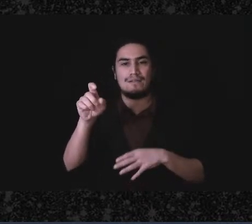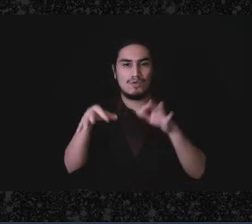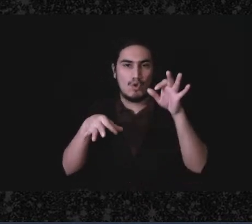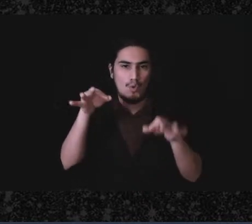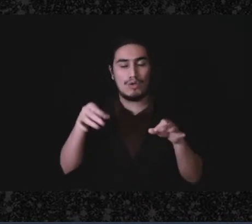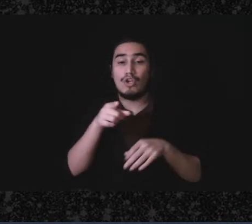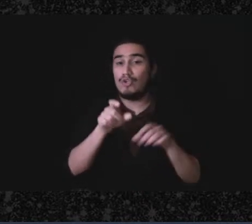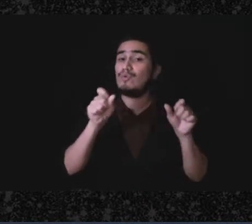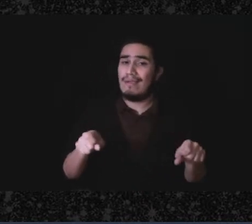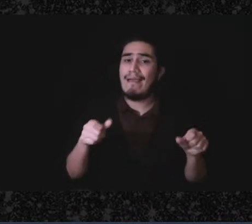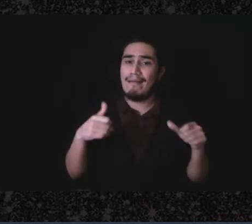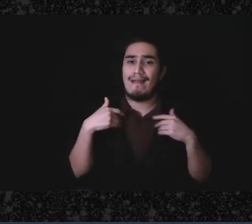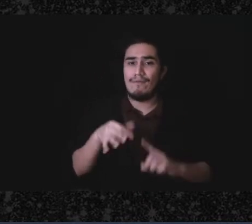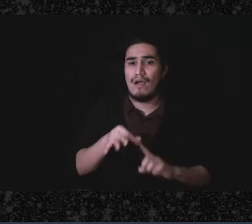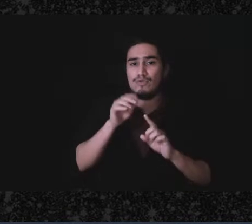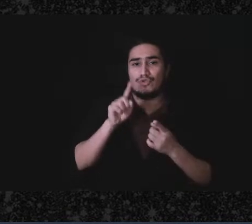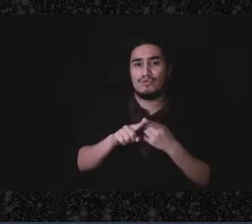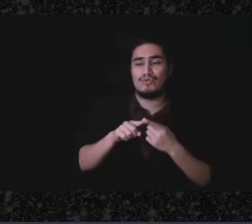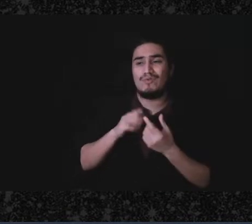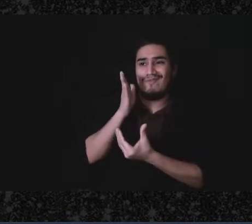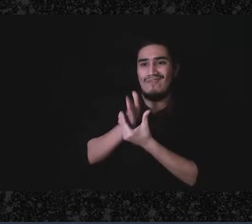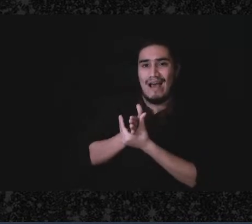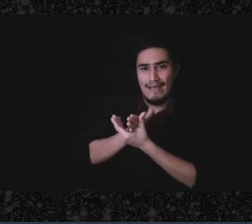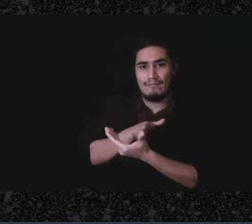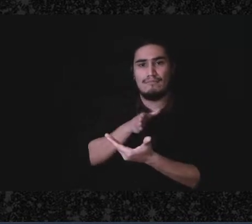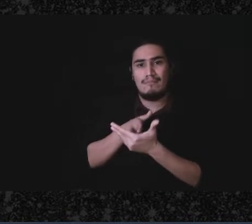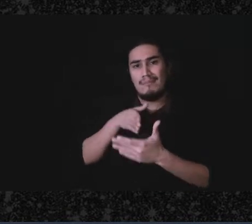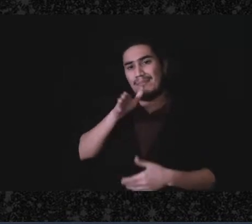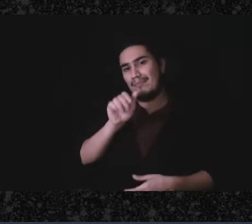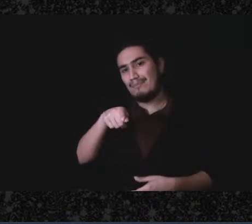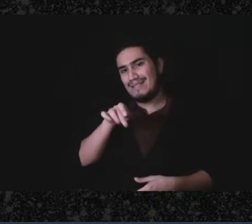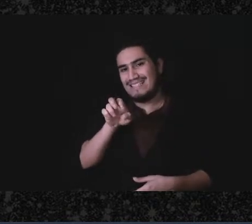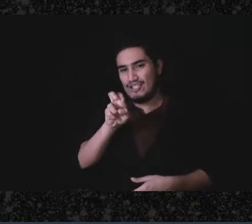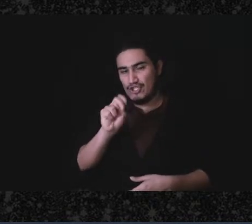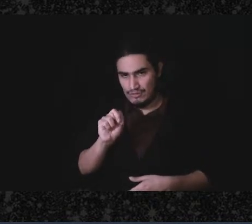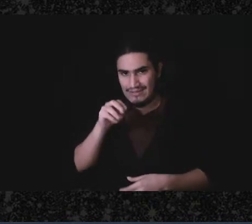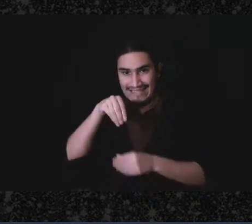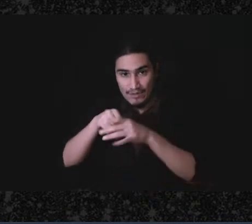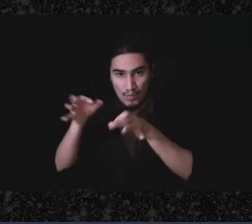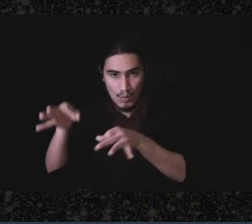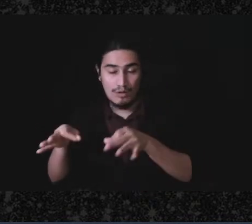court. So if the irs proposes a liability and you don't want to go to court, and you can